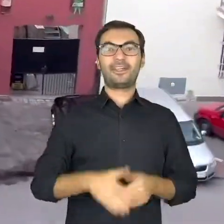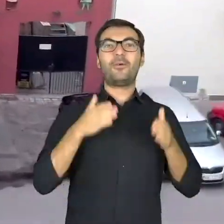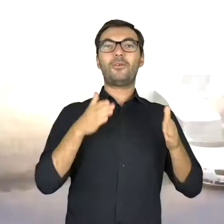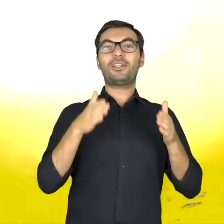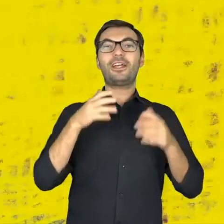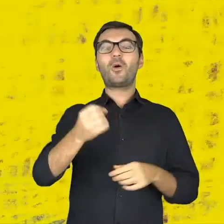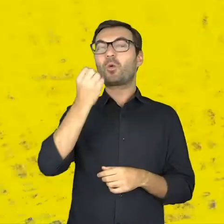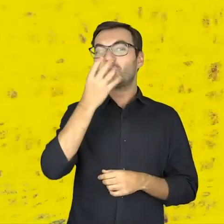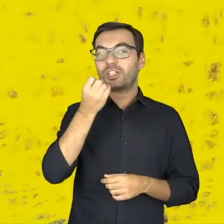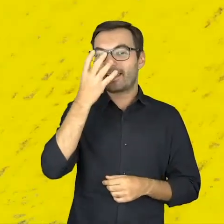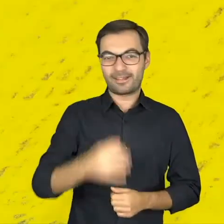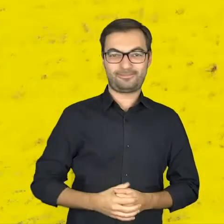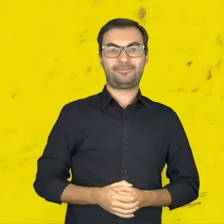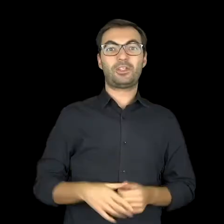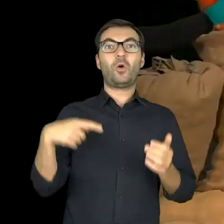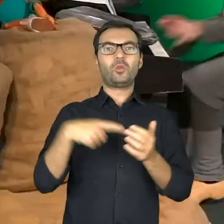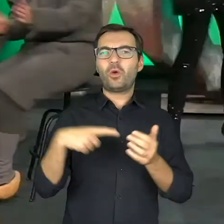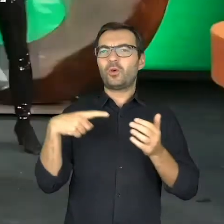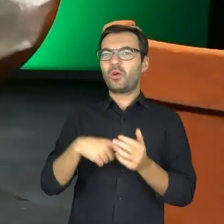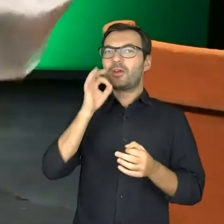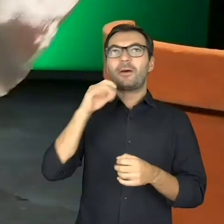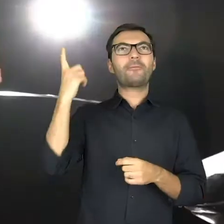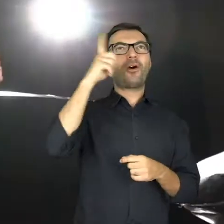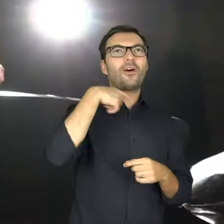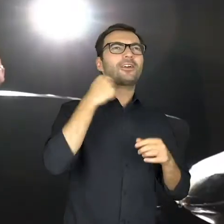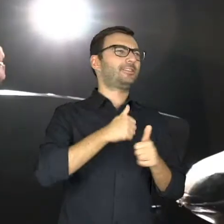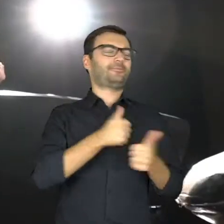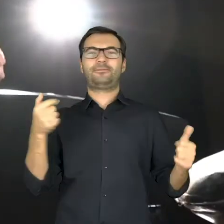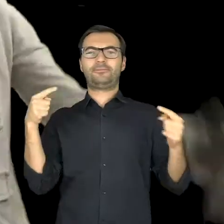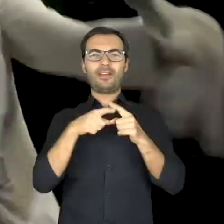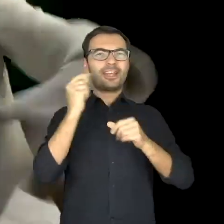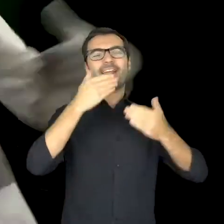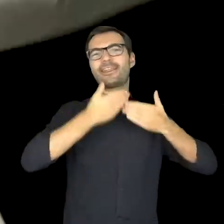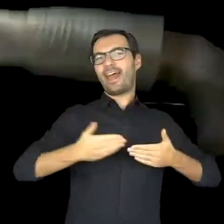The Rose Street The weather is good for the theater